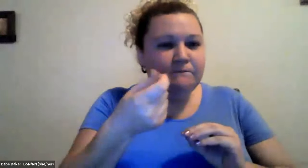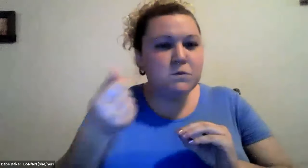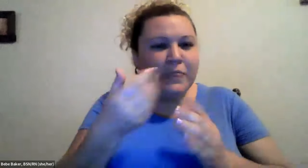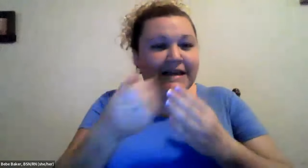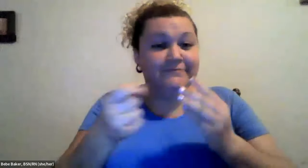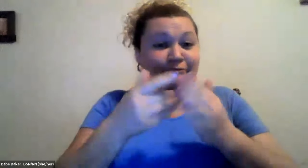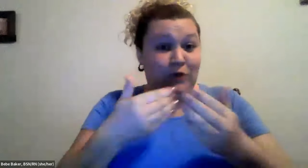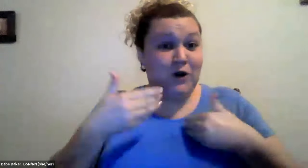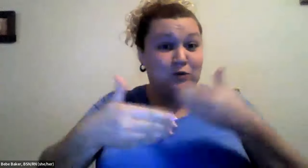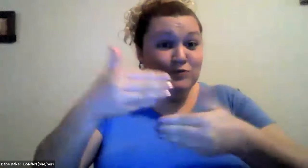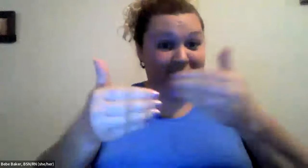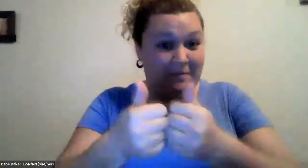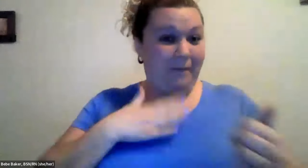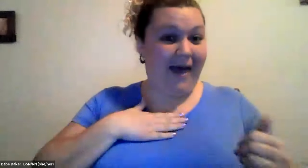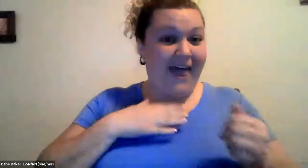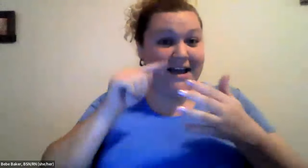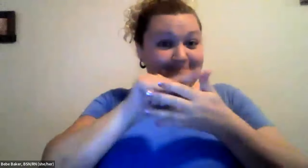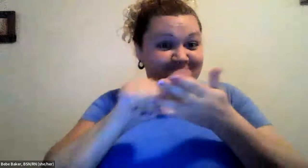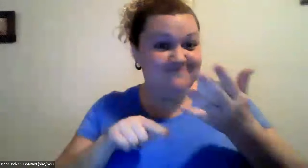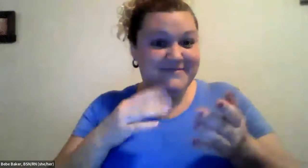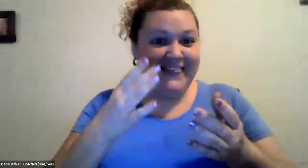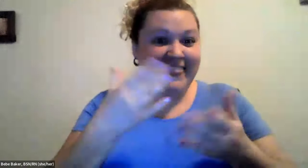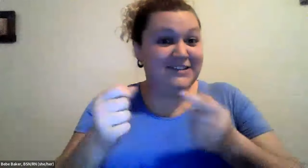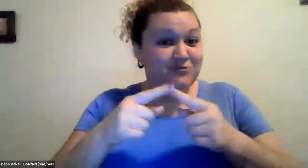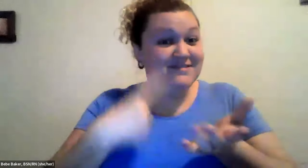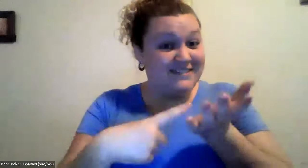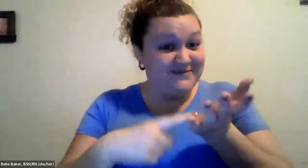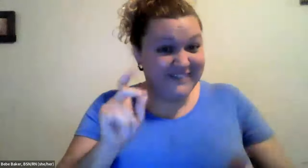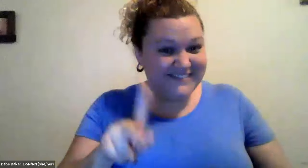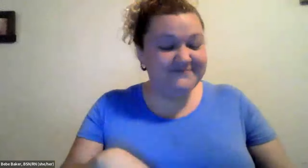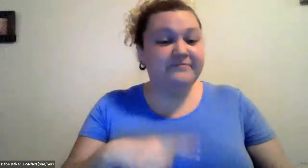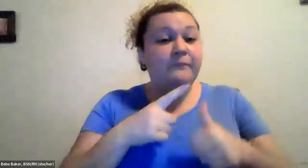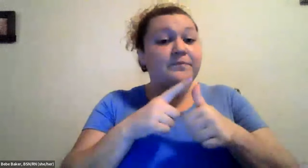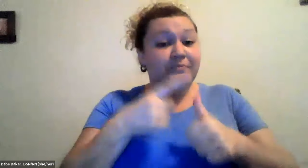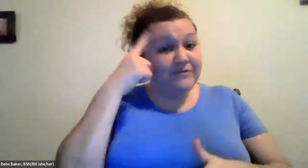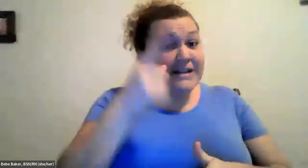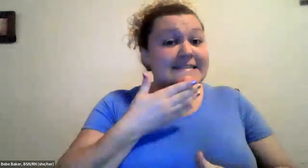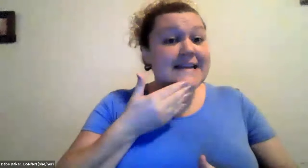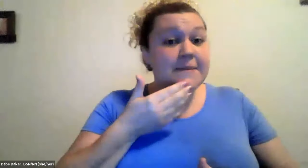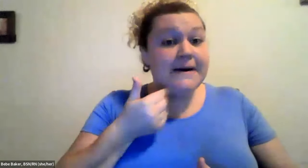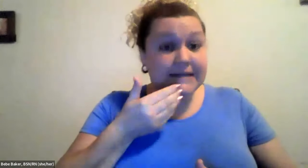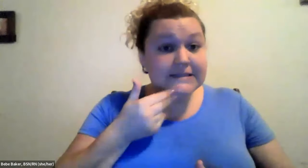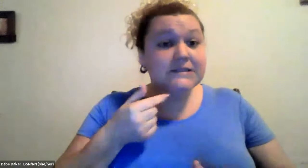Cristine Saunders: So I want to add a few more things before I go on with my things my other things I want to talk about.